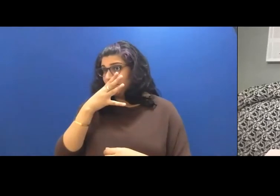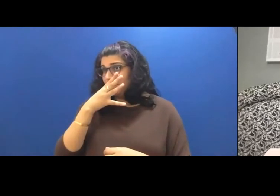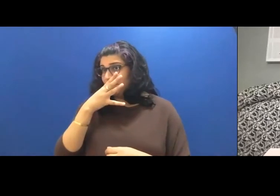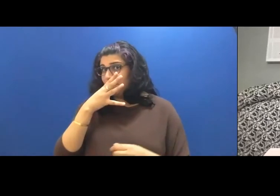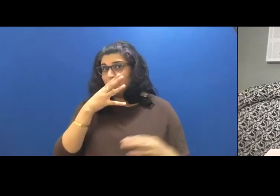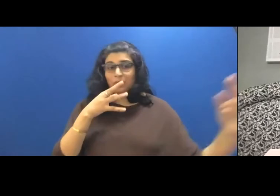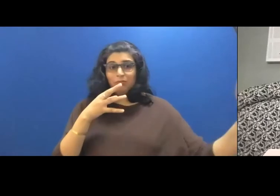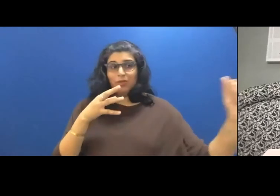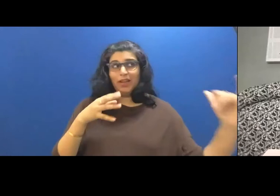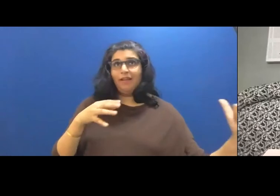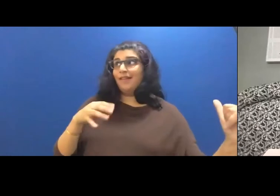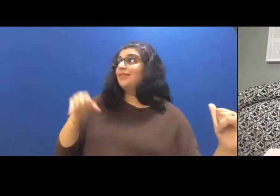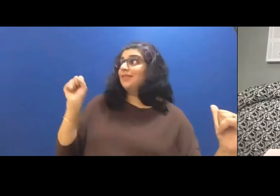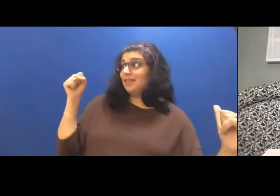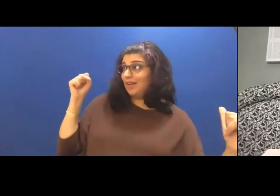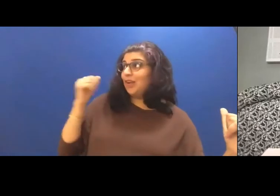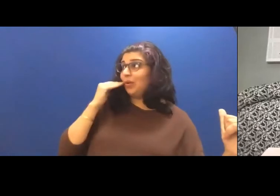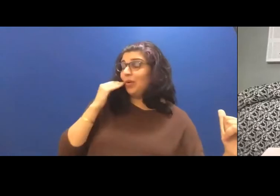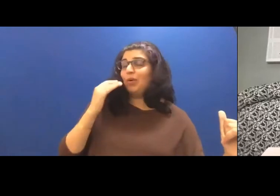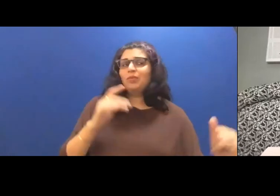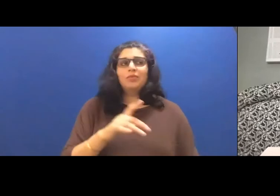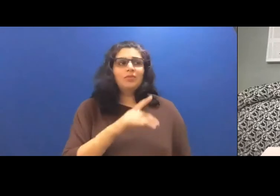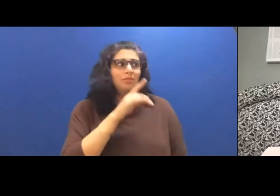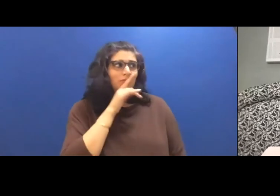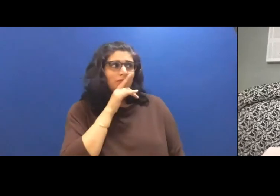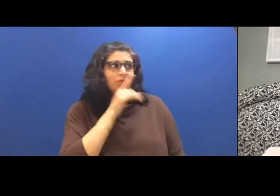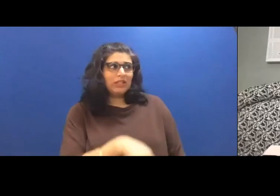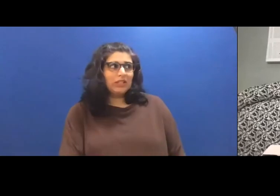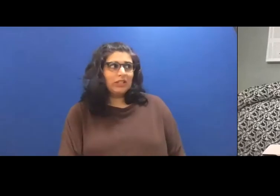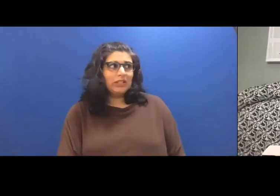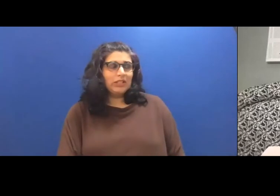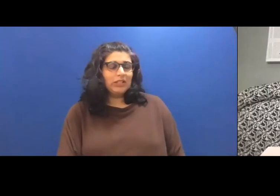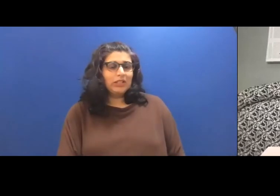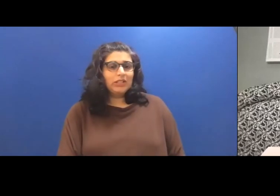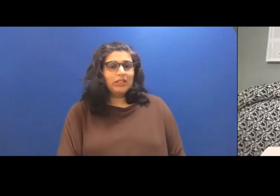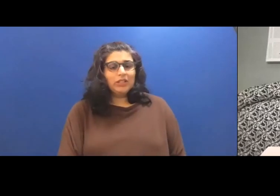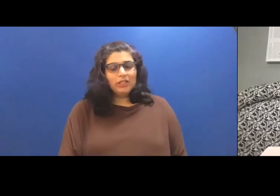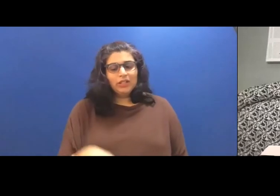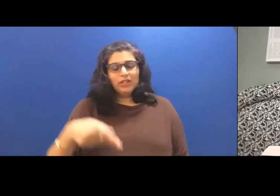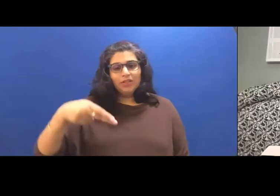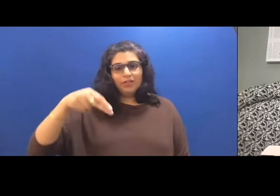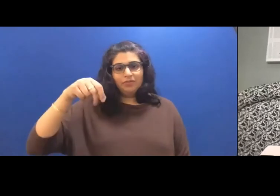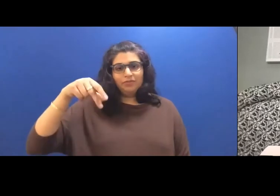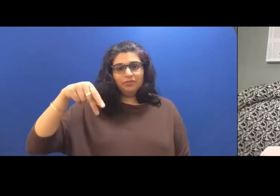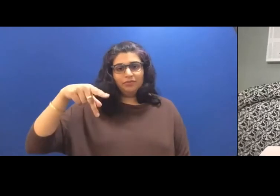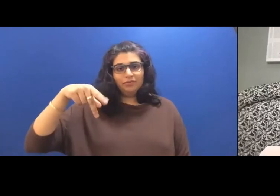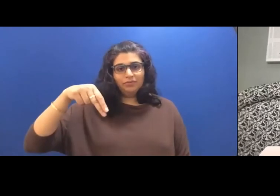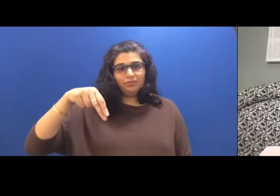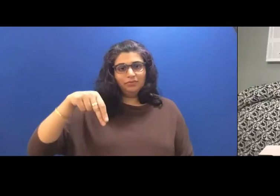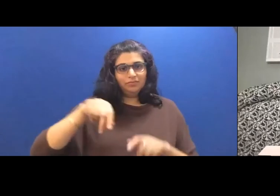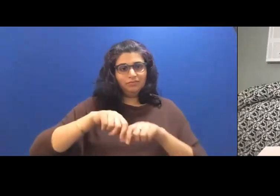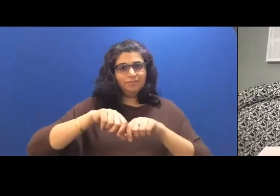the other side of her really I took my chopsticks from that paper sleeve and broke them apart.